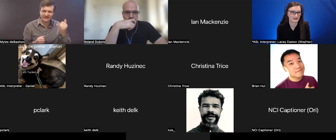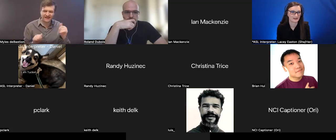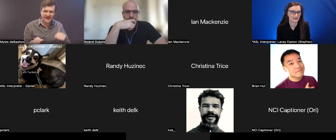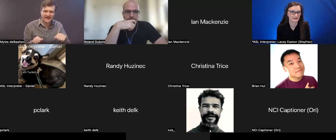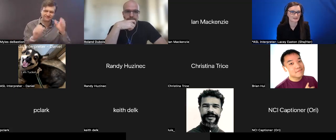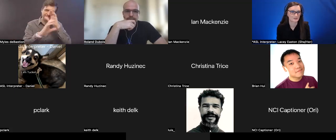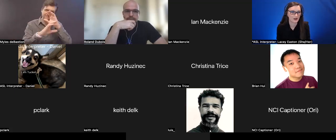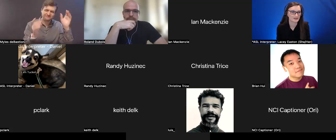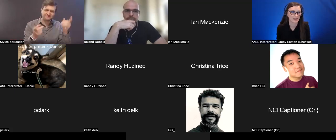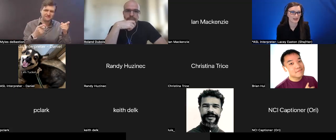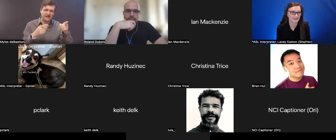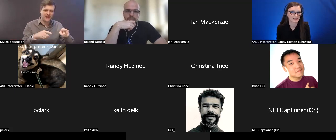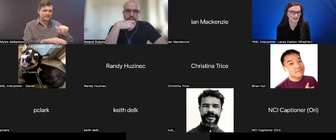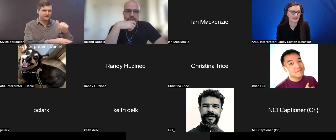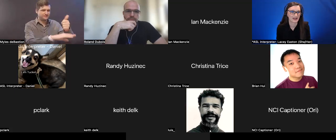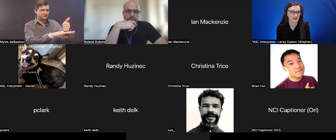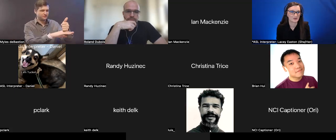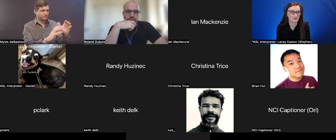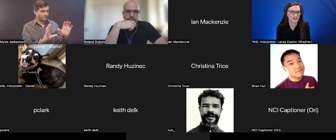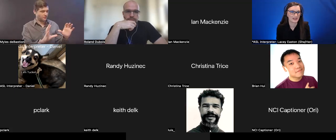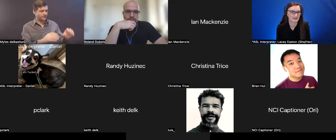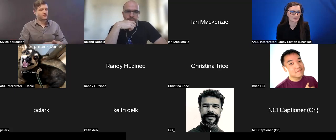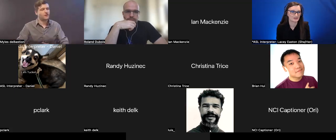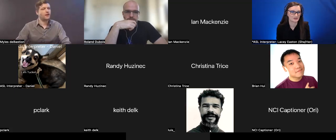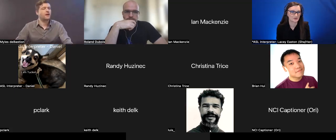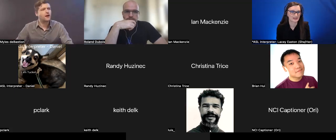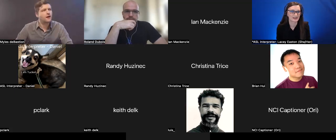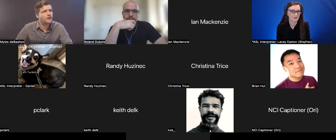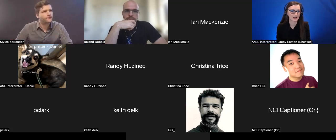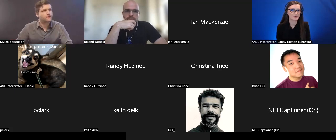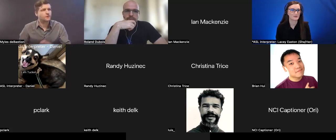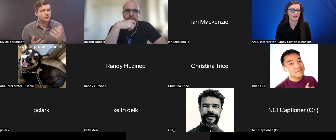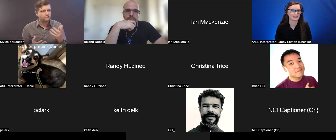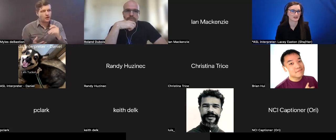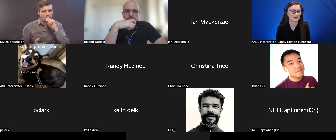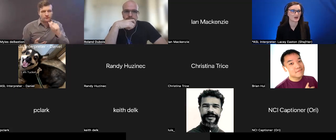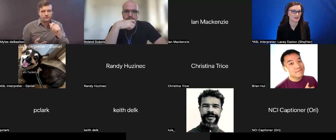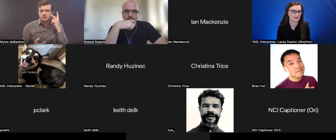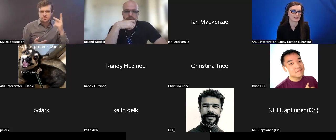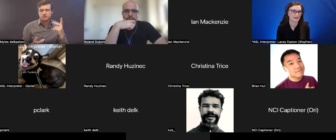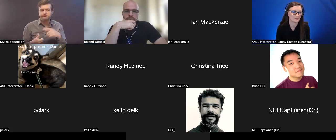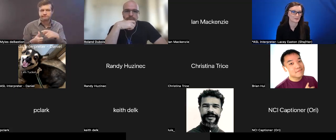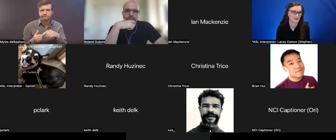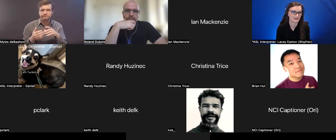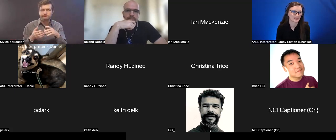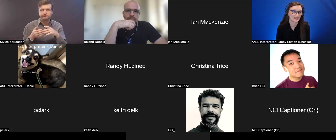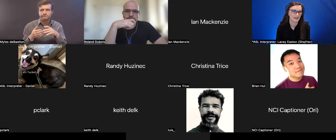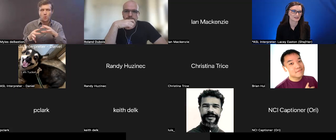in this project, that we cannot do. Whatever we imagine, I know we can implement. So it